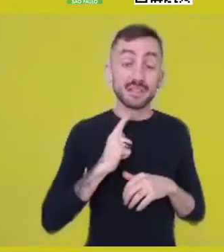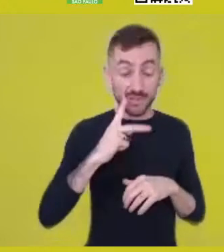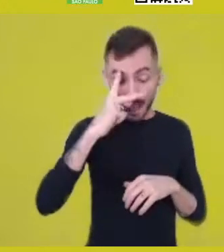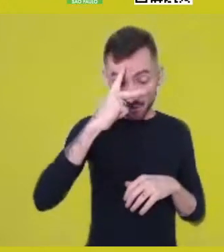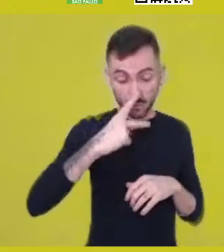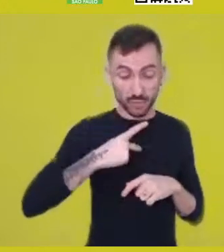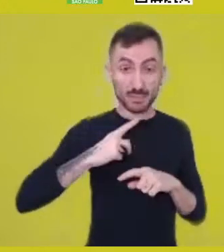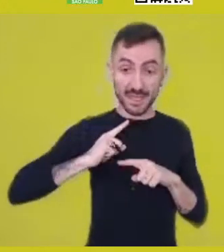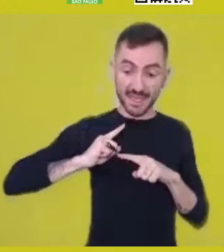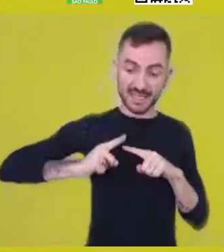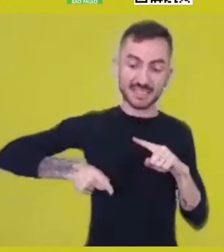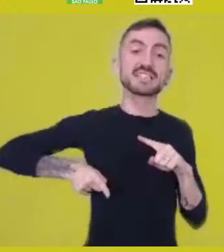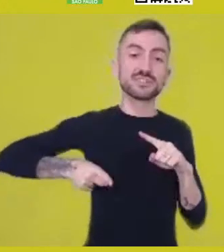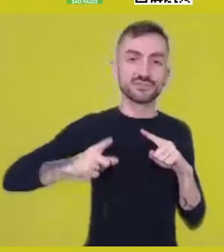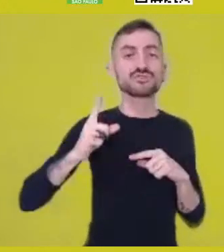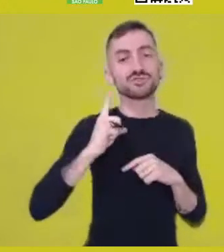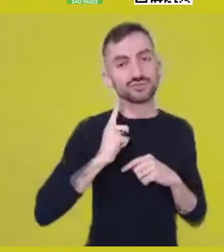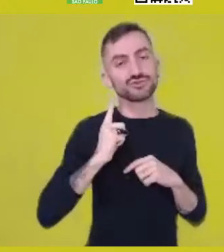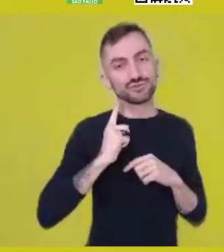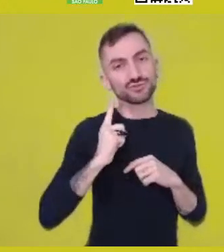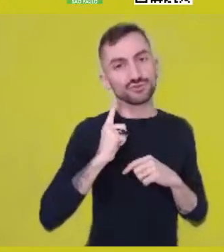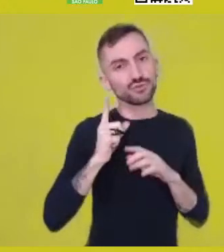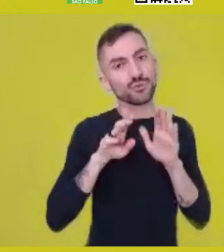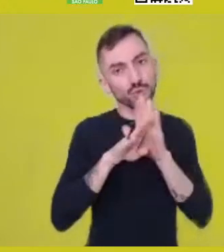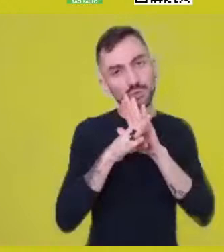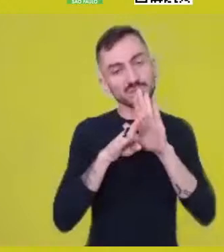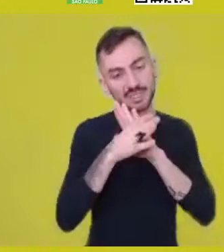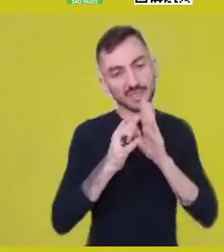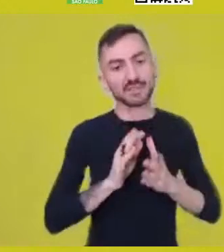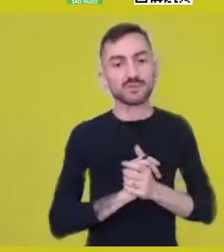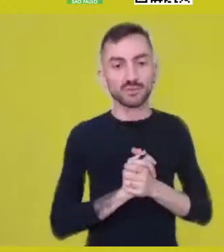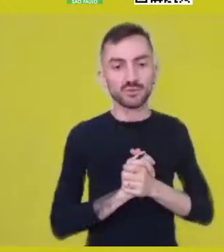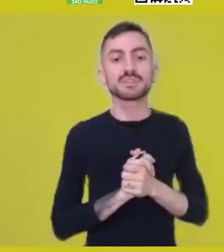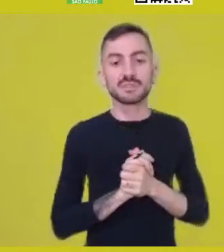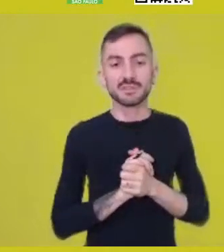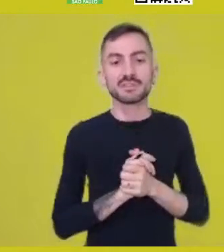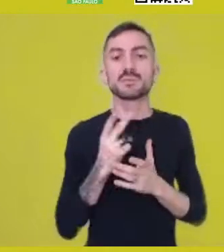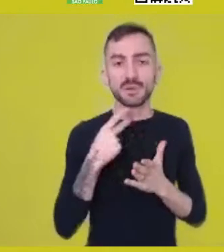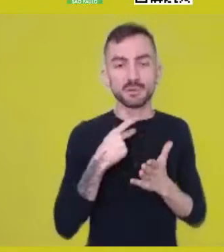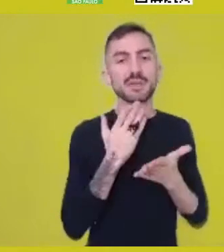I’d separate, perhaps, these two things.